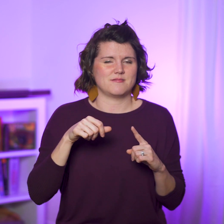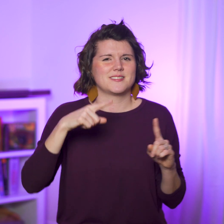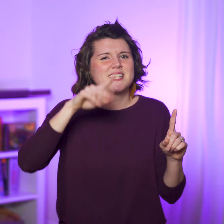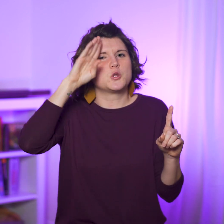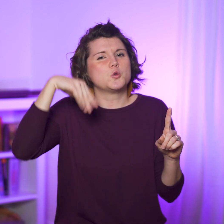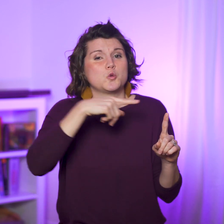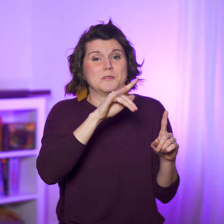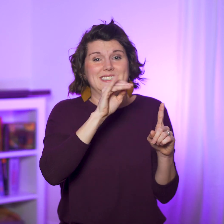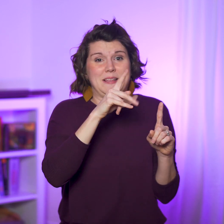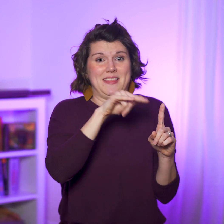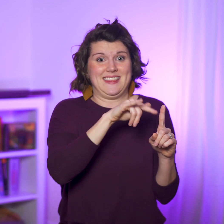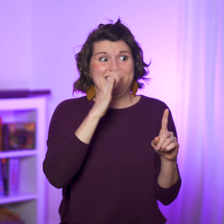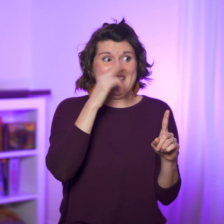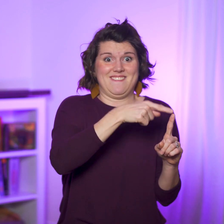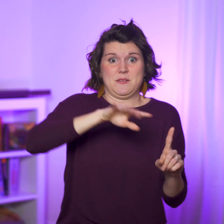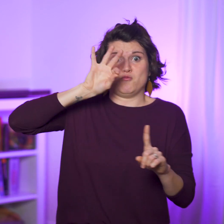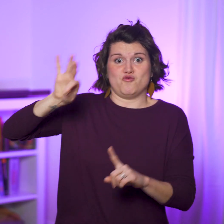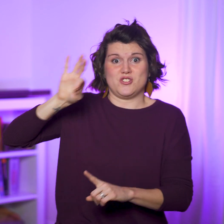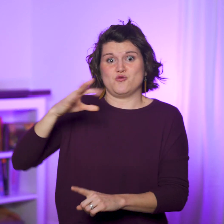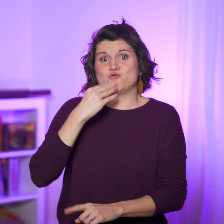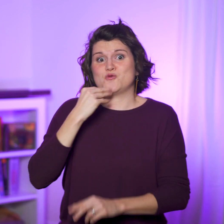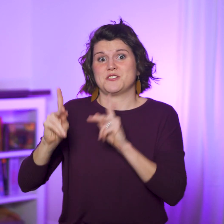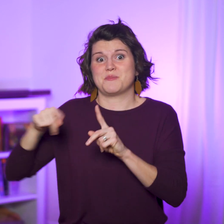He knows Timothy will be preaching to Jews